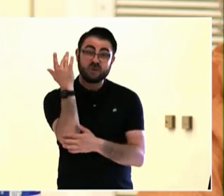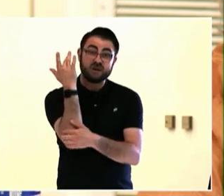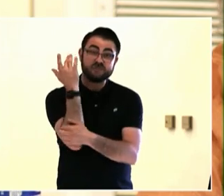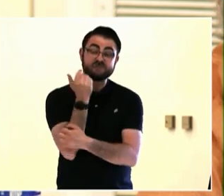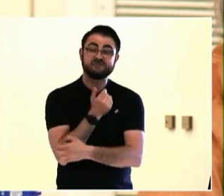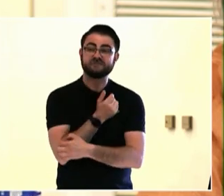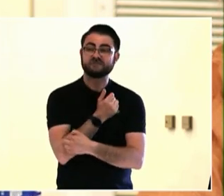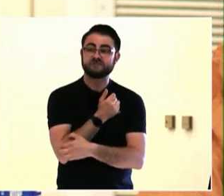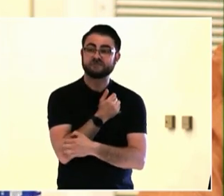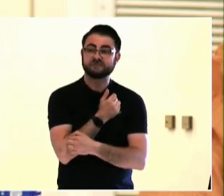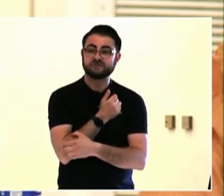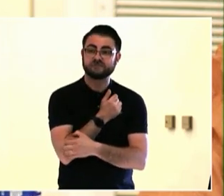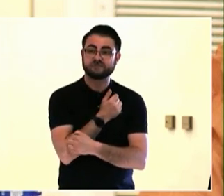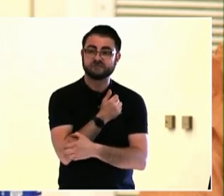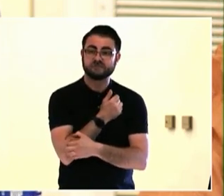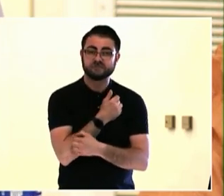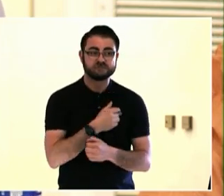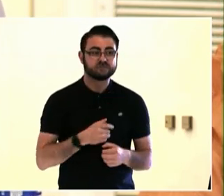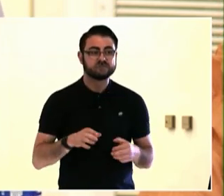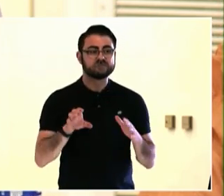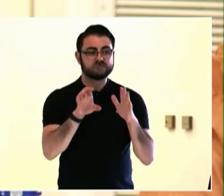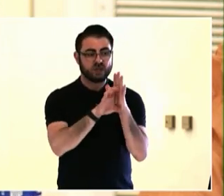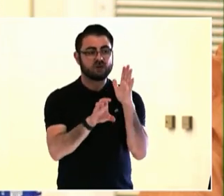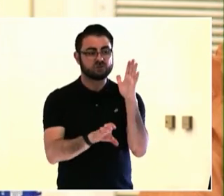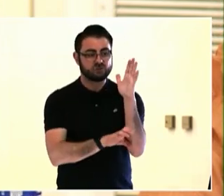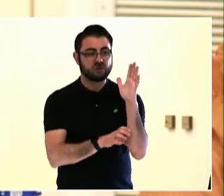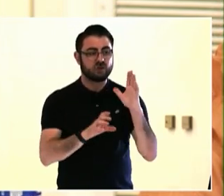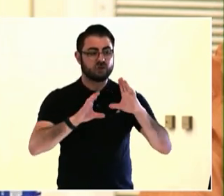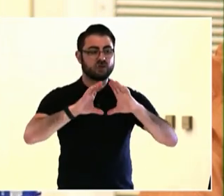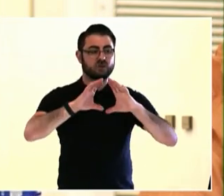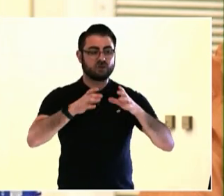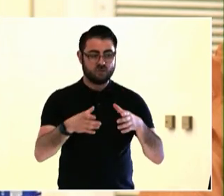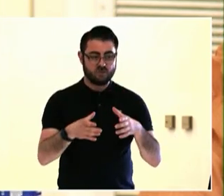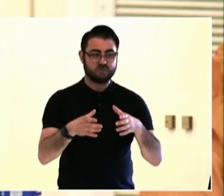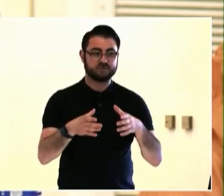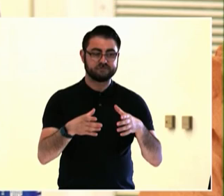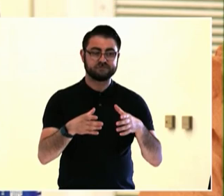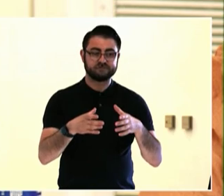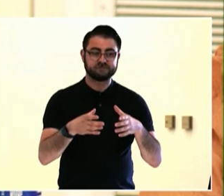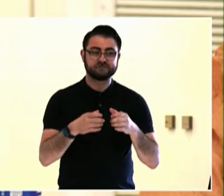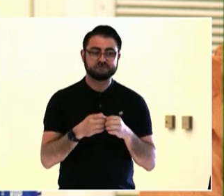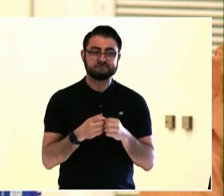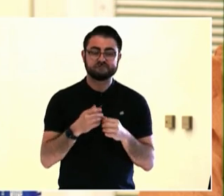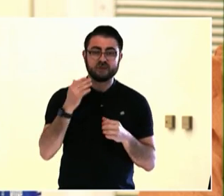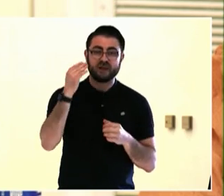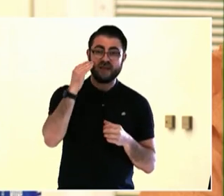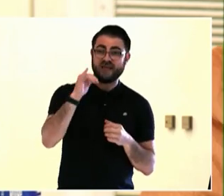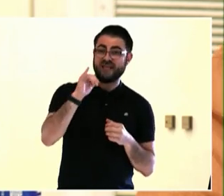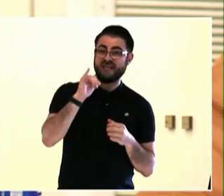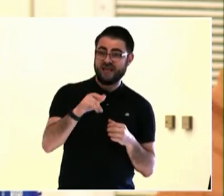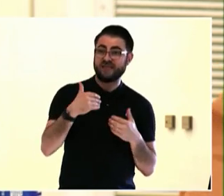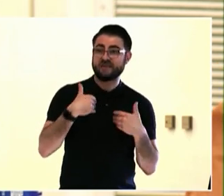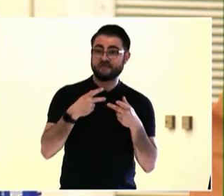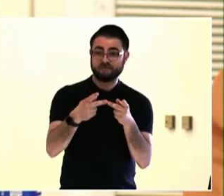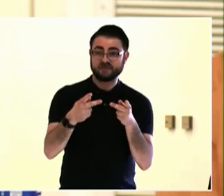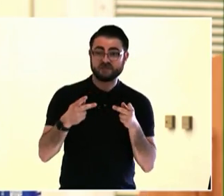that each person has. Thank you. Thank you all. Thank you, Felipe. But now, the thought questions.